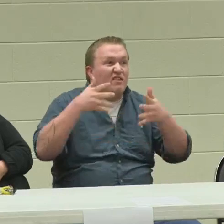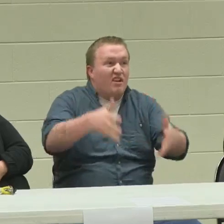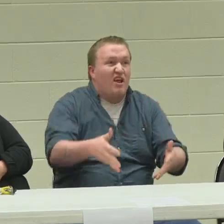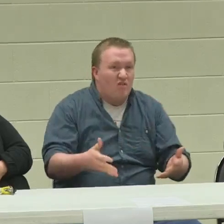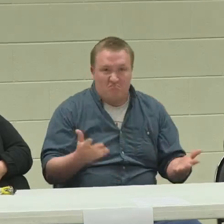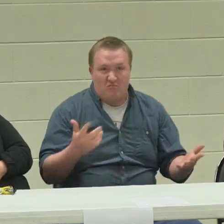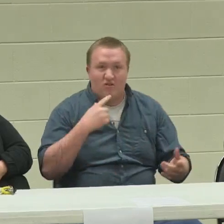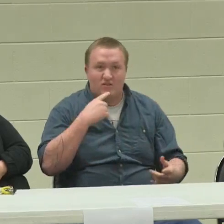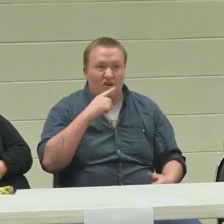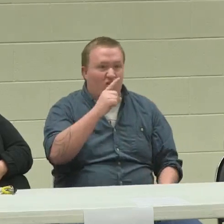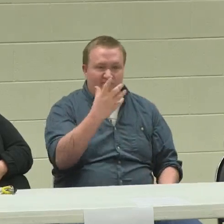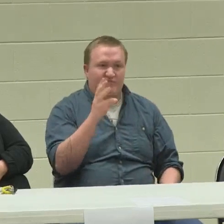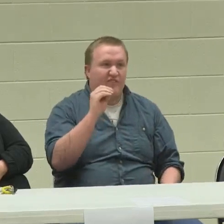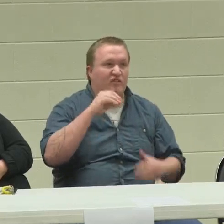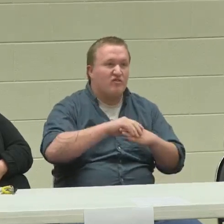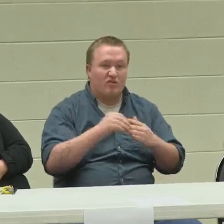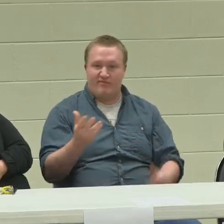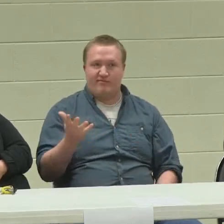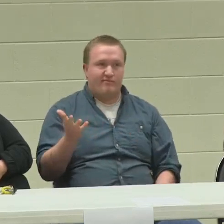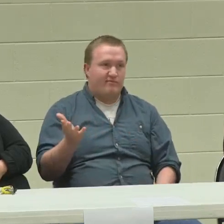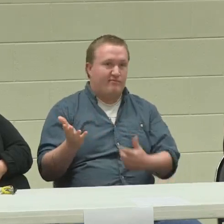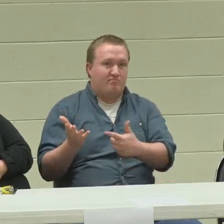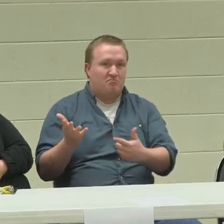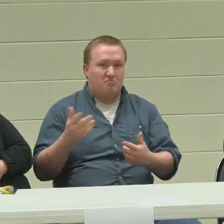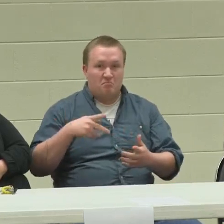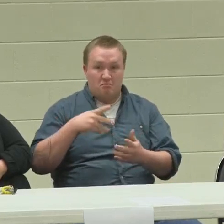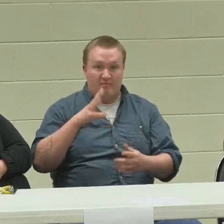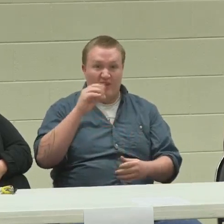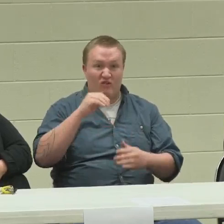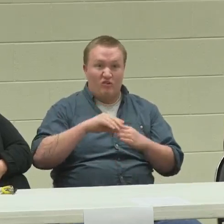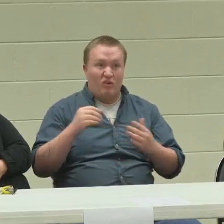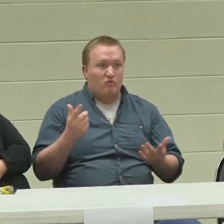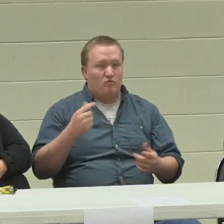You know, whatever is left over maybe $50 or so,